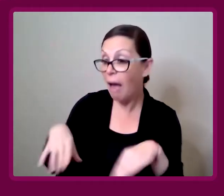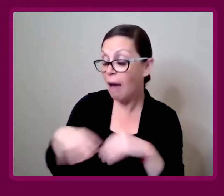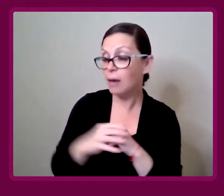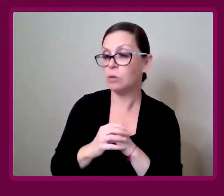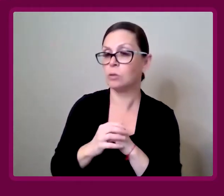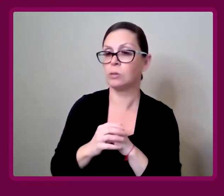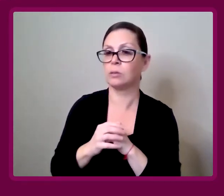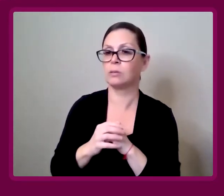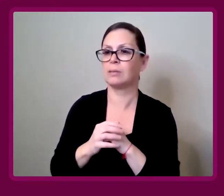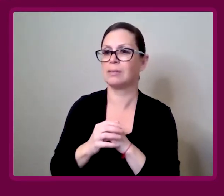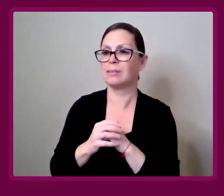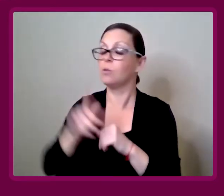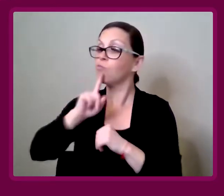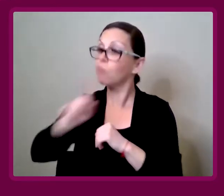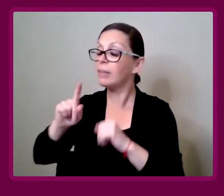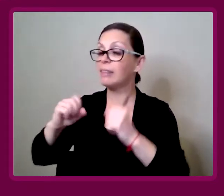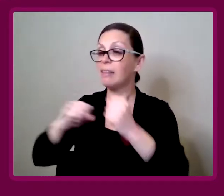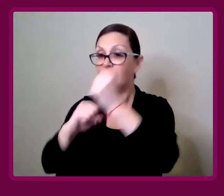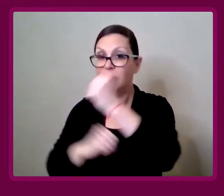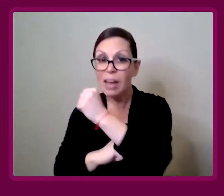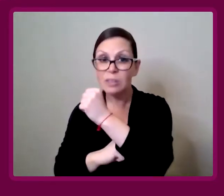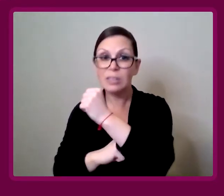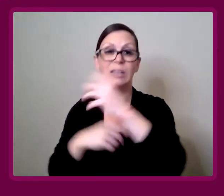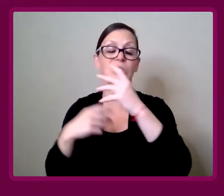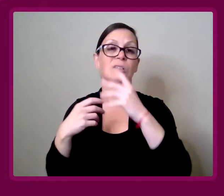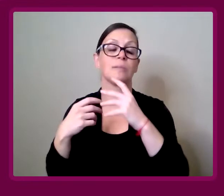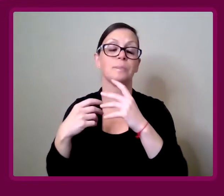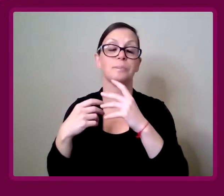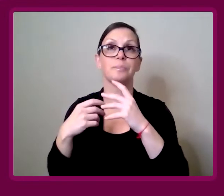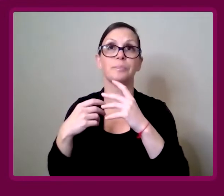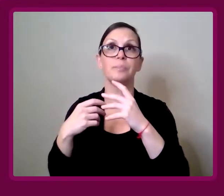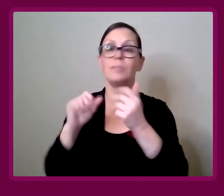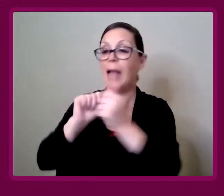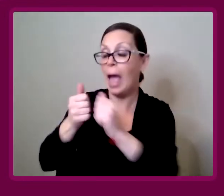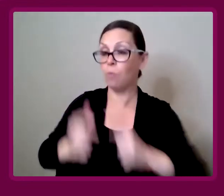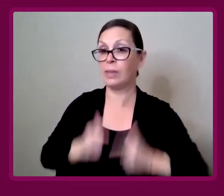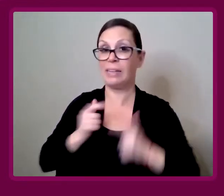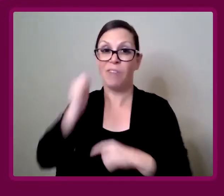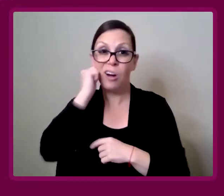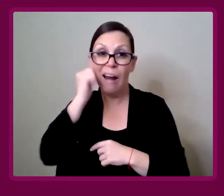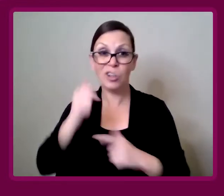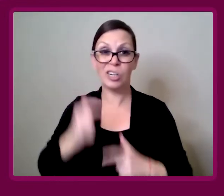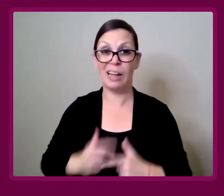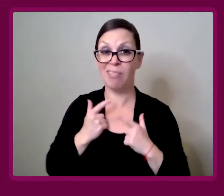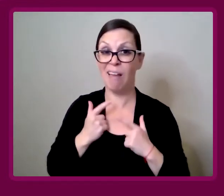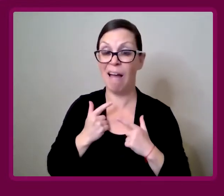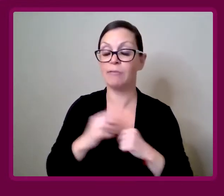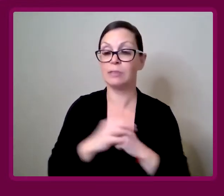The very foundations of how we live our lives.